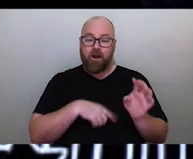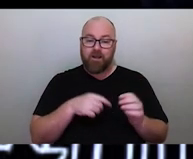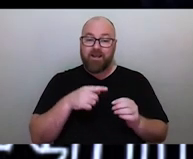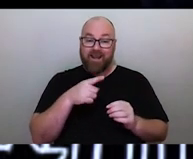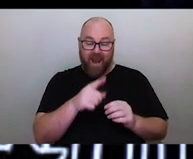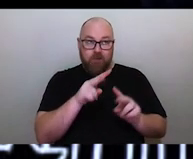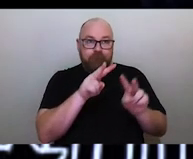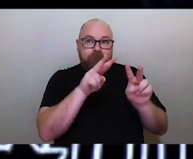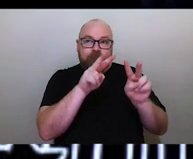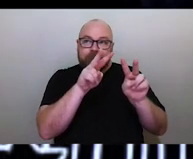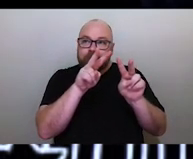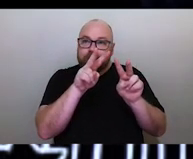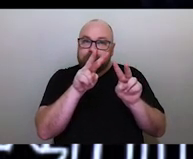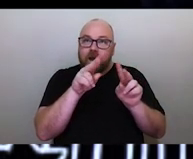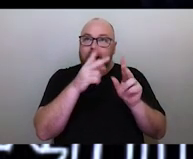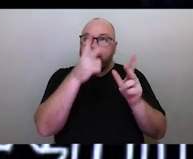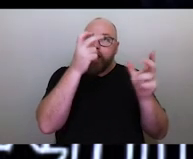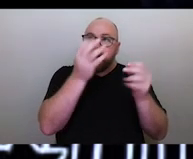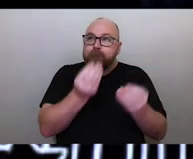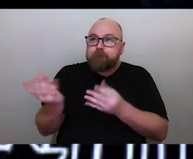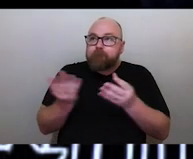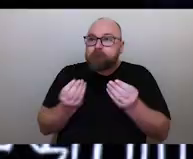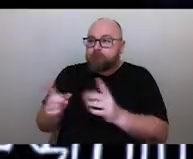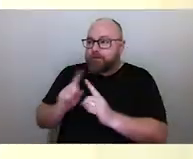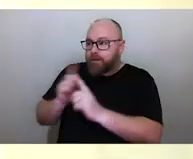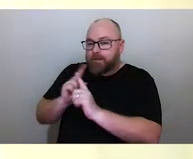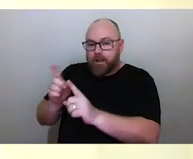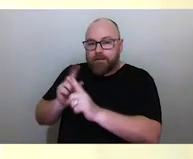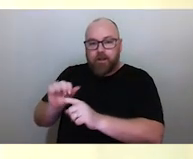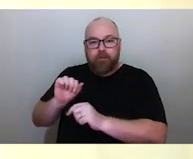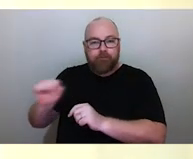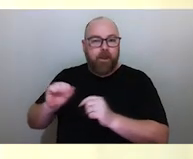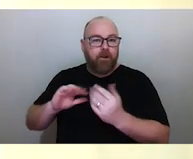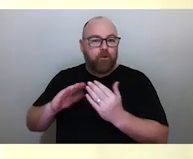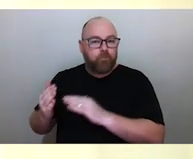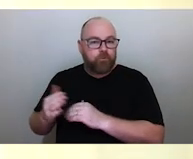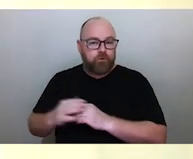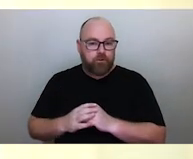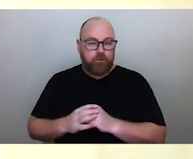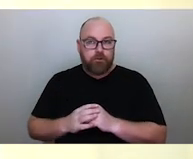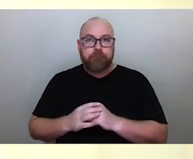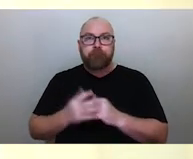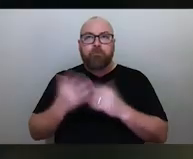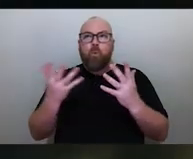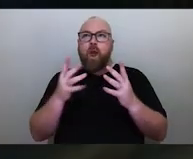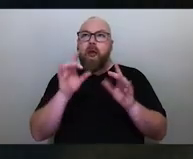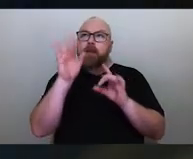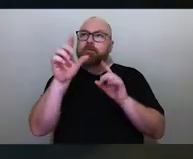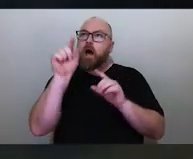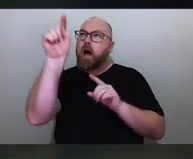and to inform the people about what is happening. Observing the positions of stars, changing seasons,